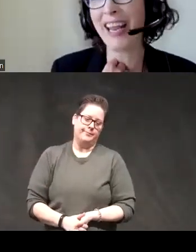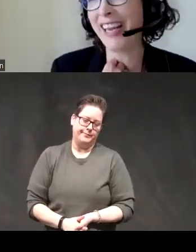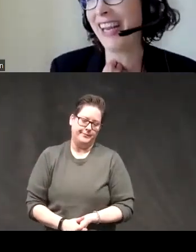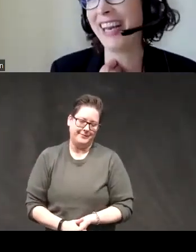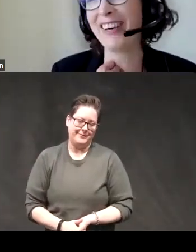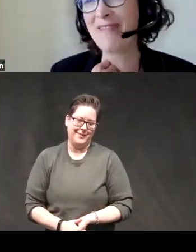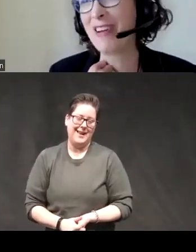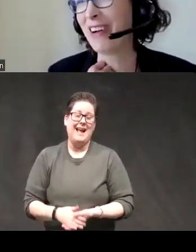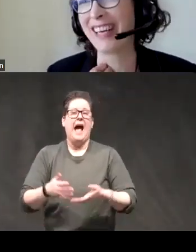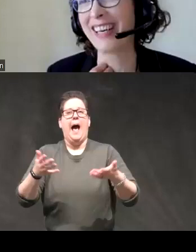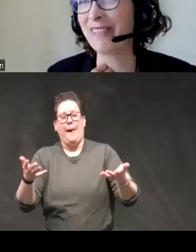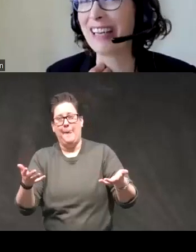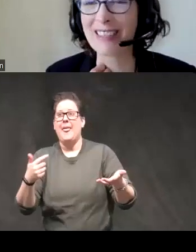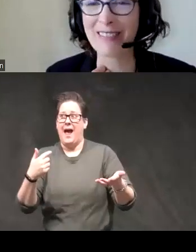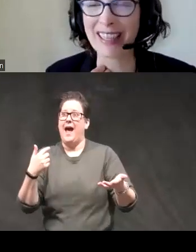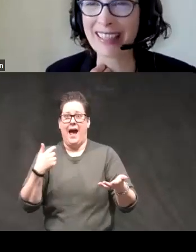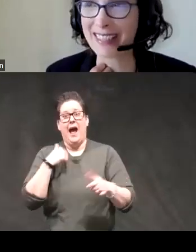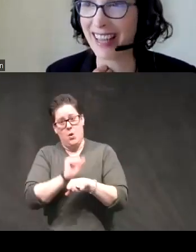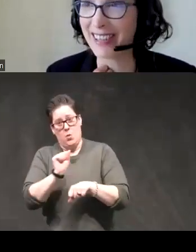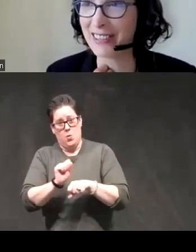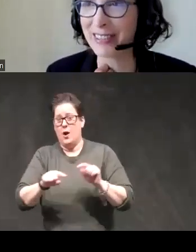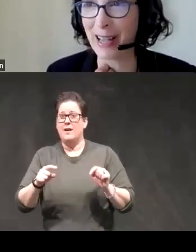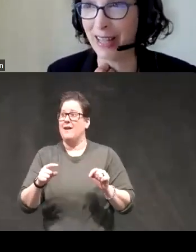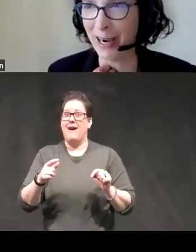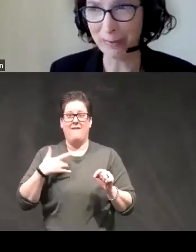um you know I've been working hard but I still feel like there's a lot of goals out there